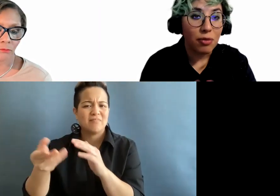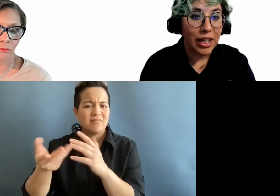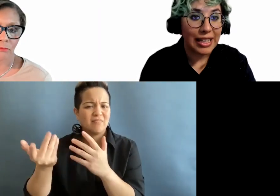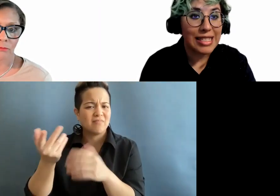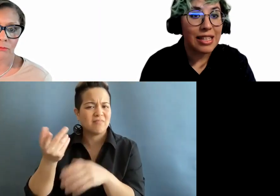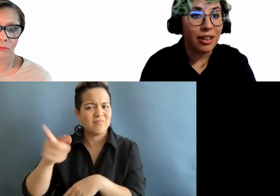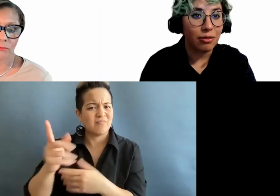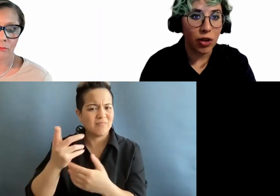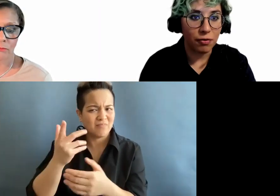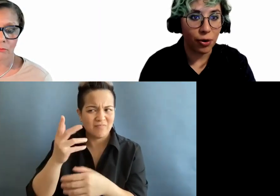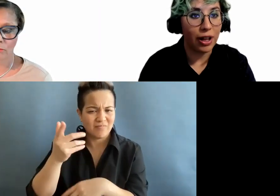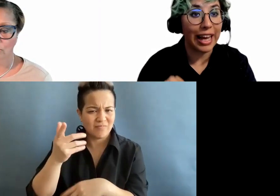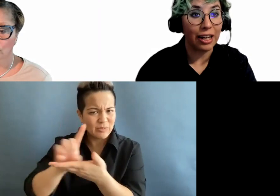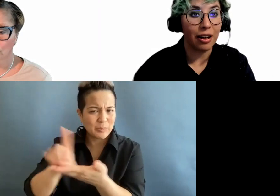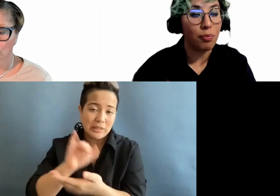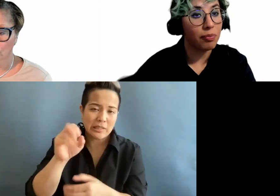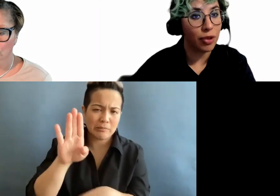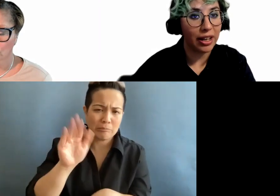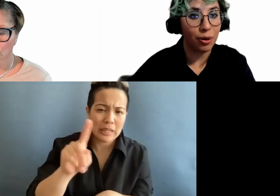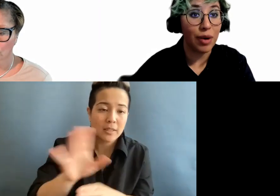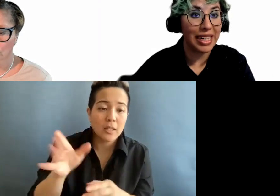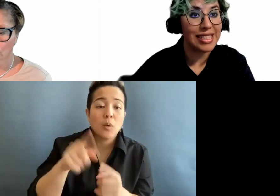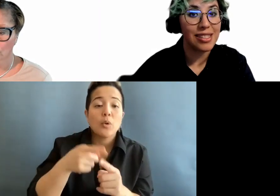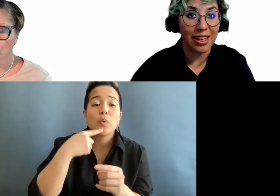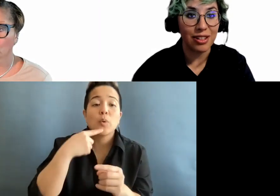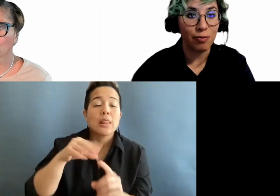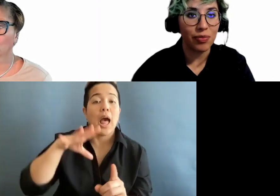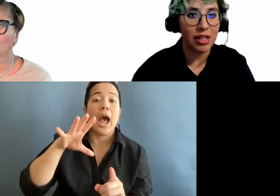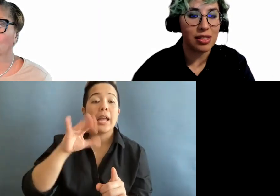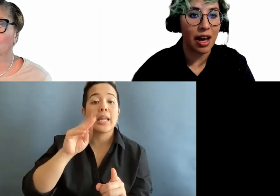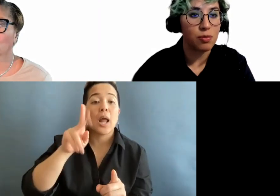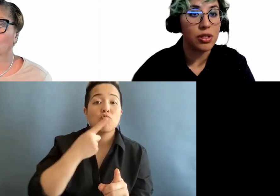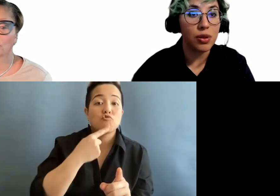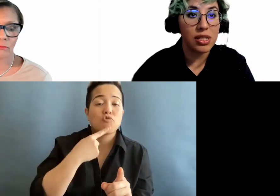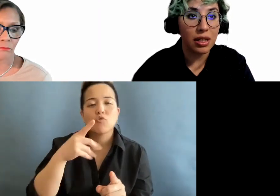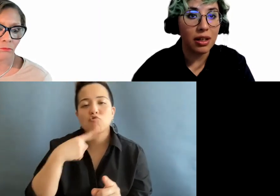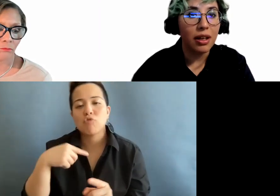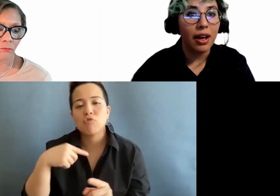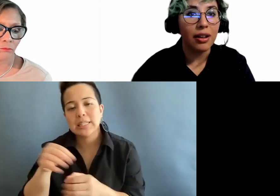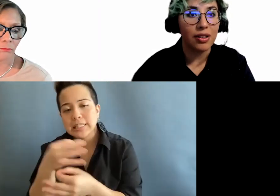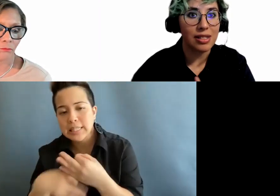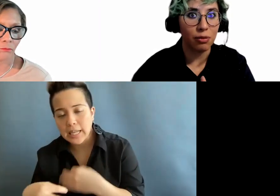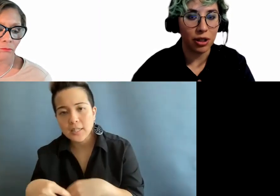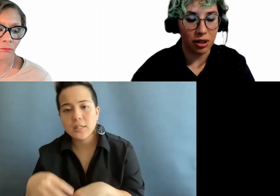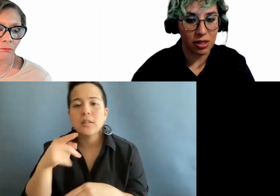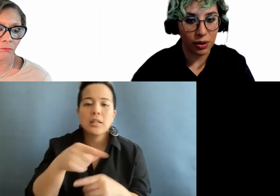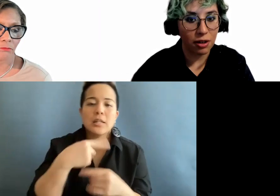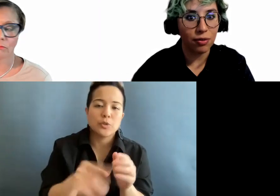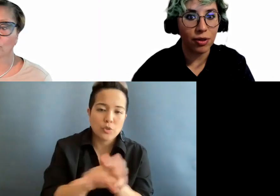campaigns for light it up red or red instead. This has been chosen, and the autism community is okay